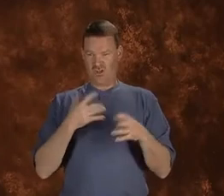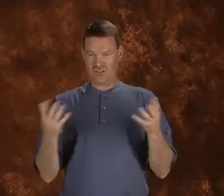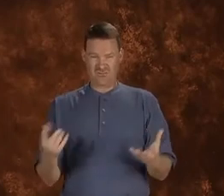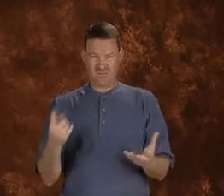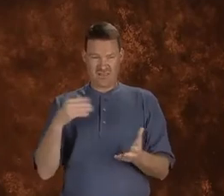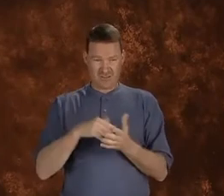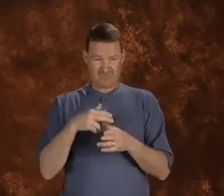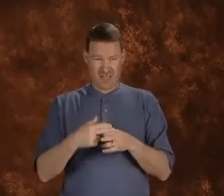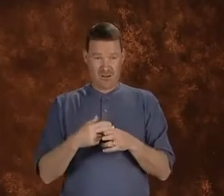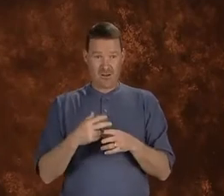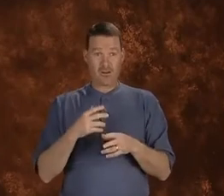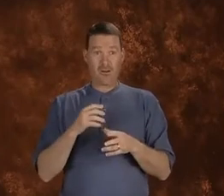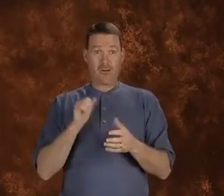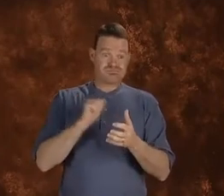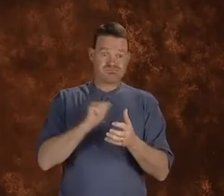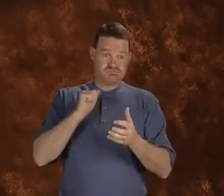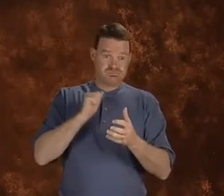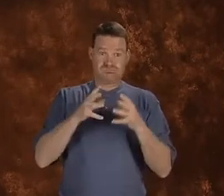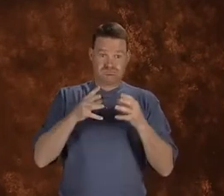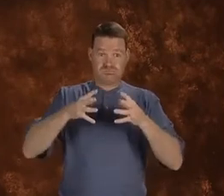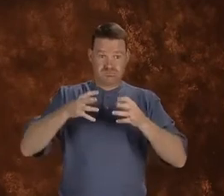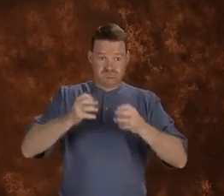A whale's heart is a hundred--